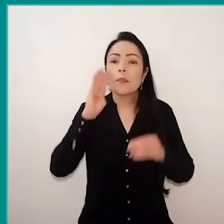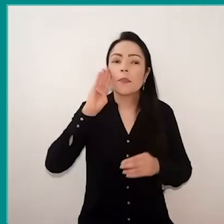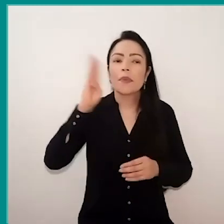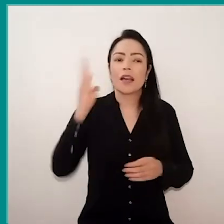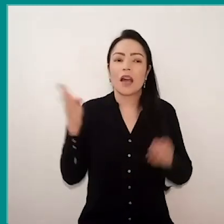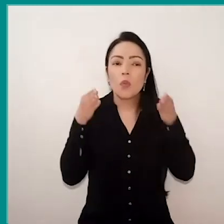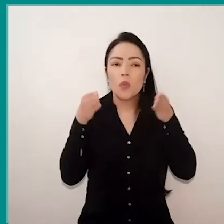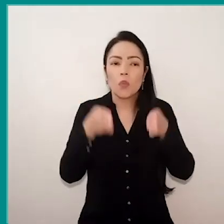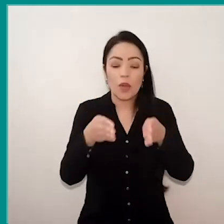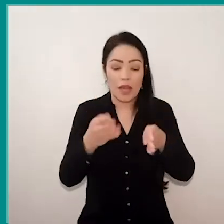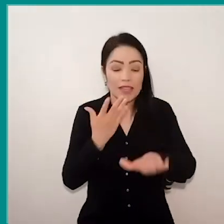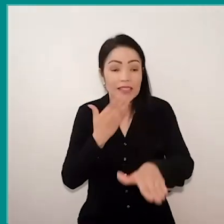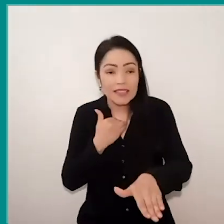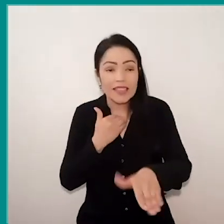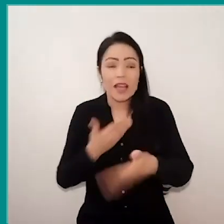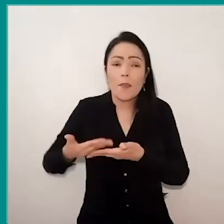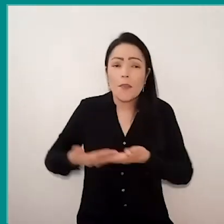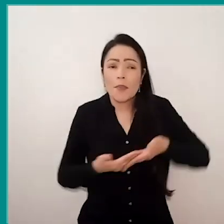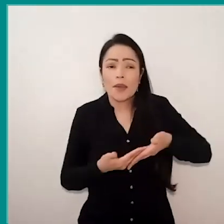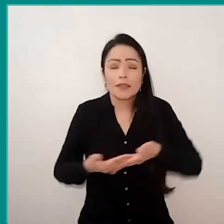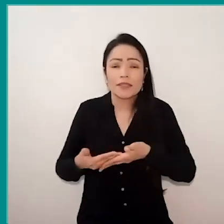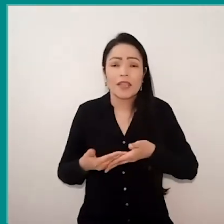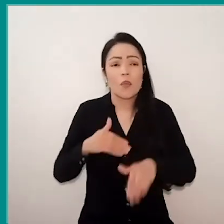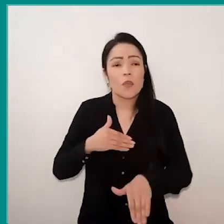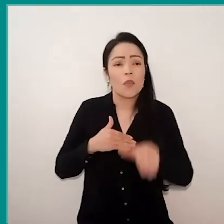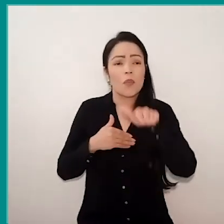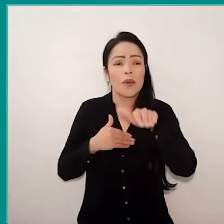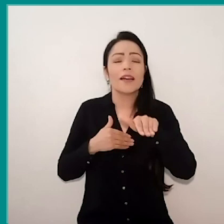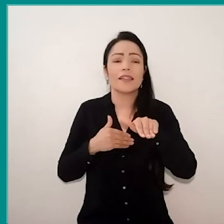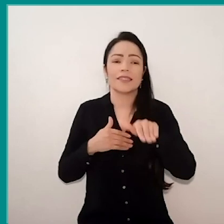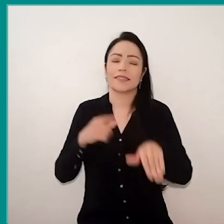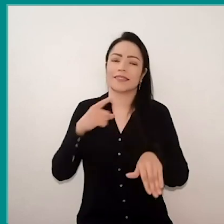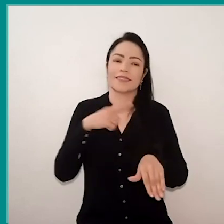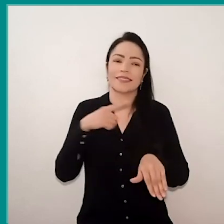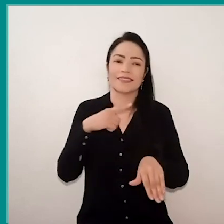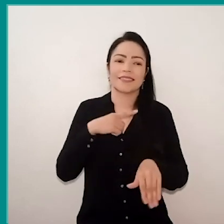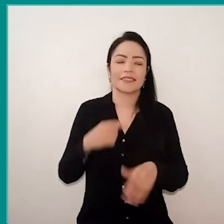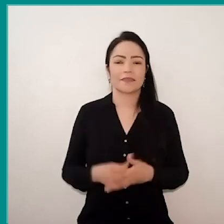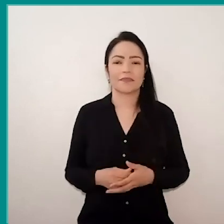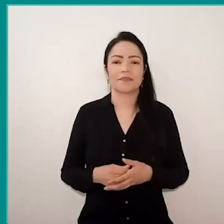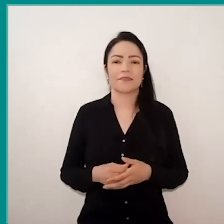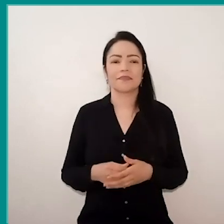of the very first and early childhood, they have also been in this sense of creating space for parents